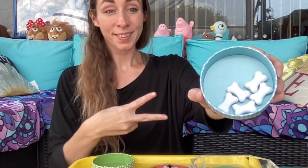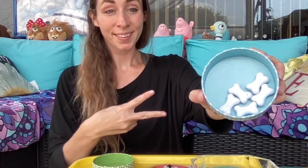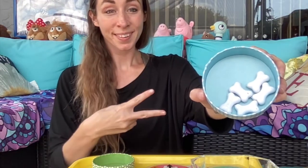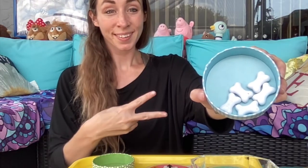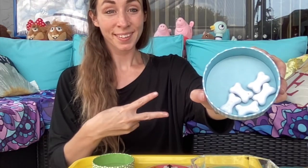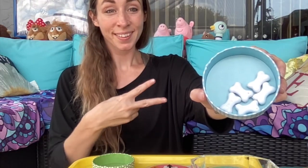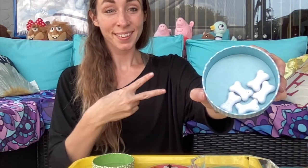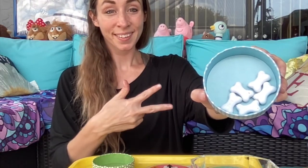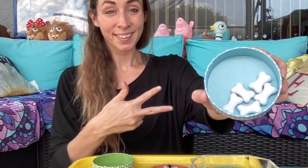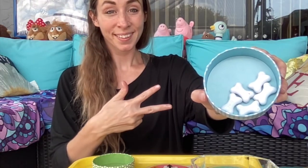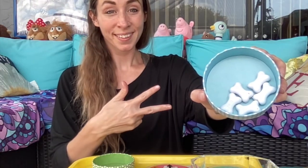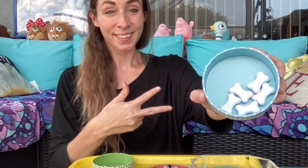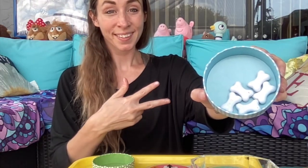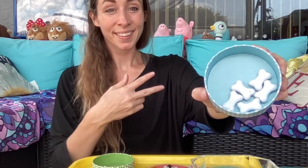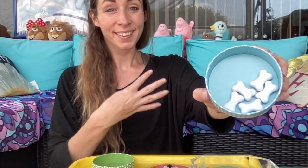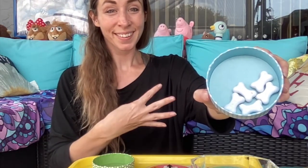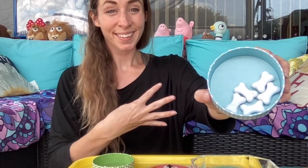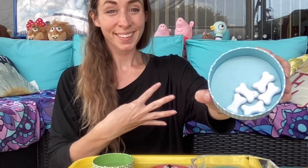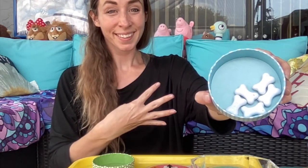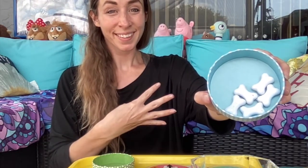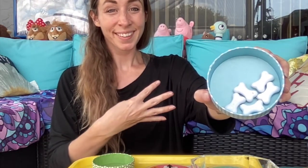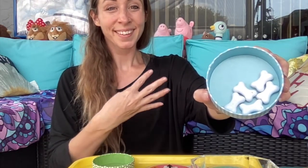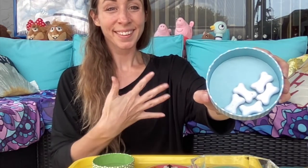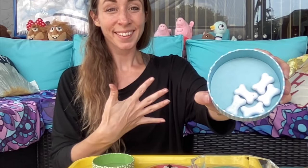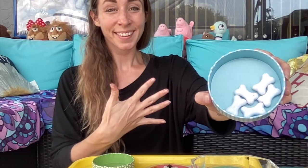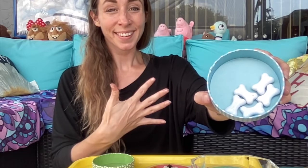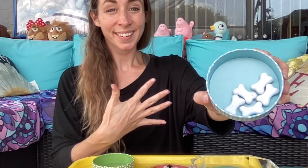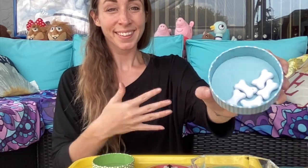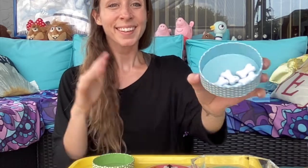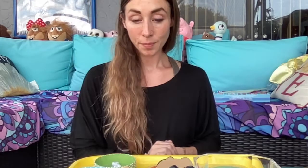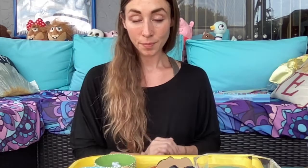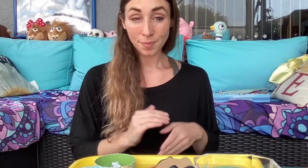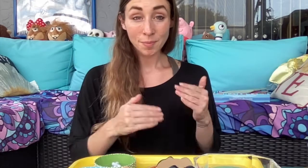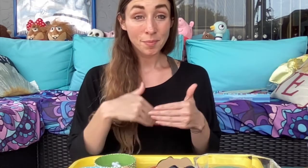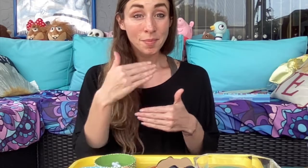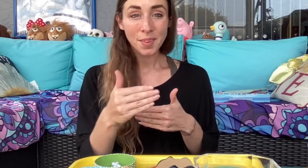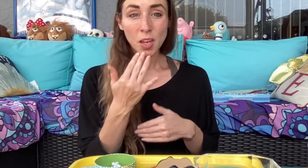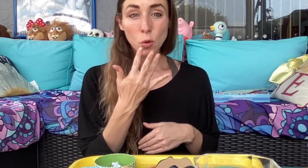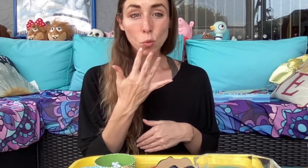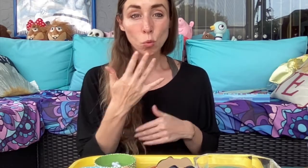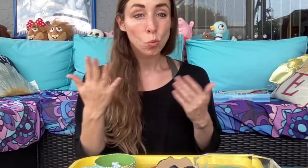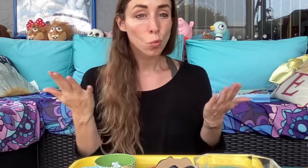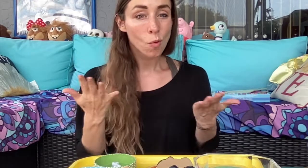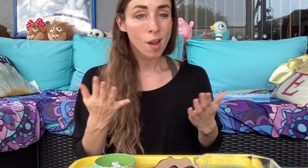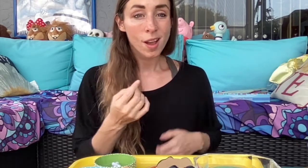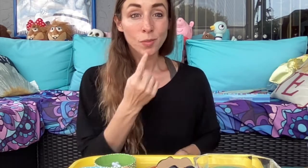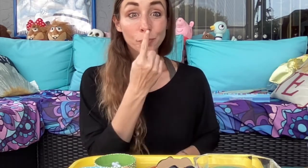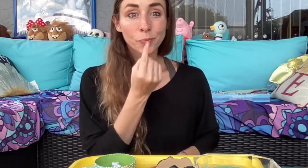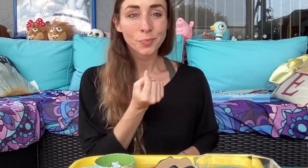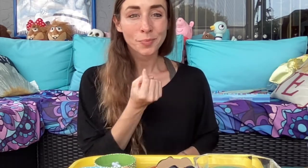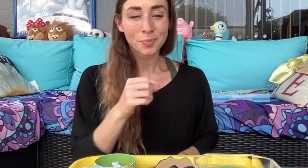One two three four five, The next color is Red